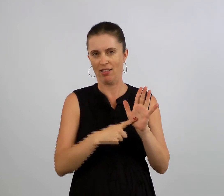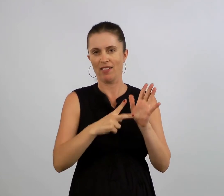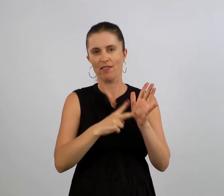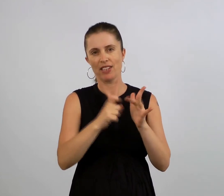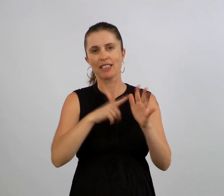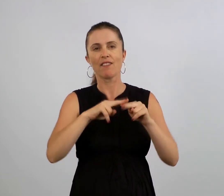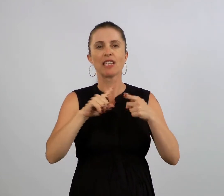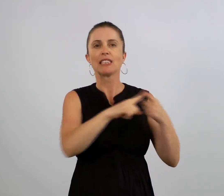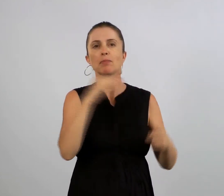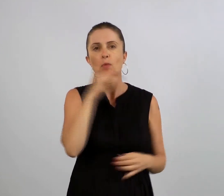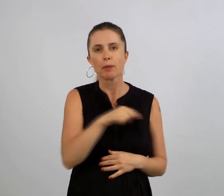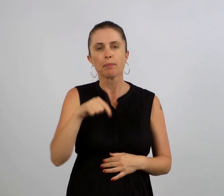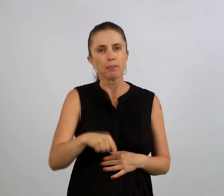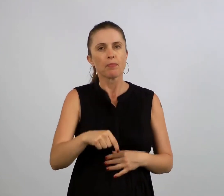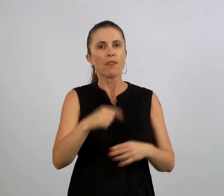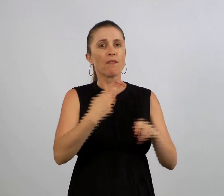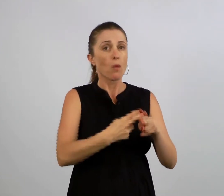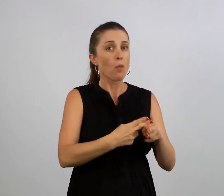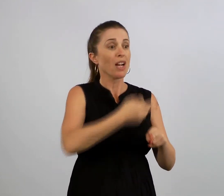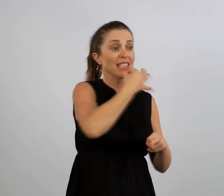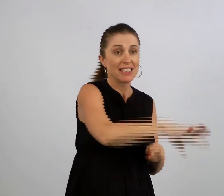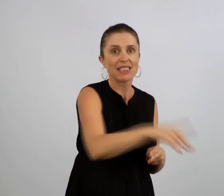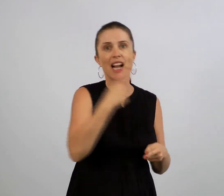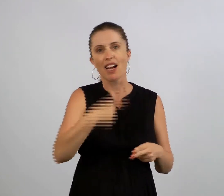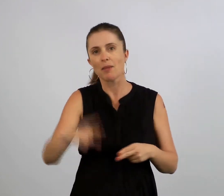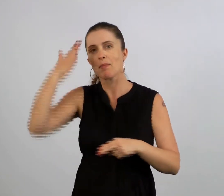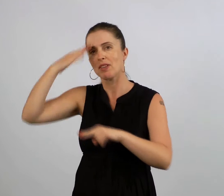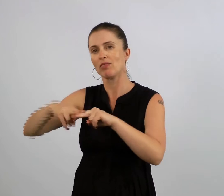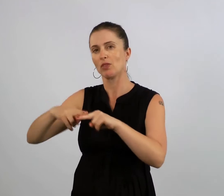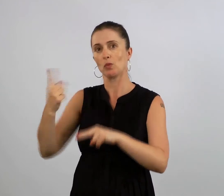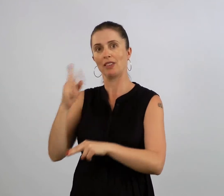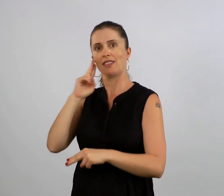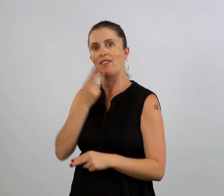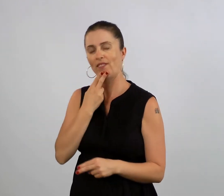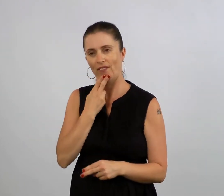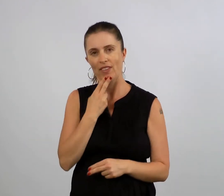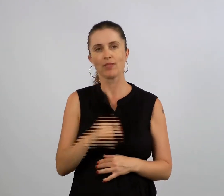for deaf children and their parents who are also deaf.